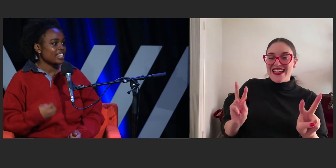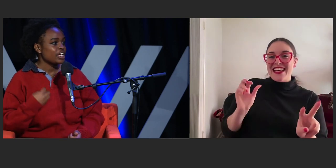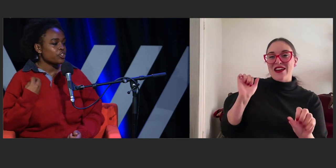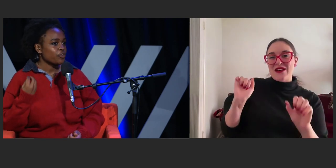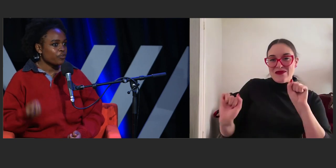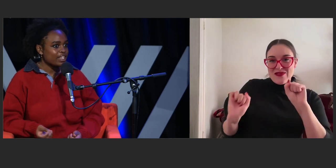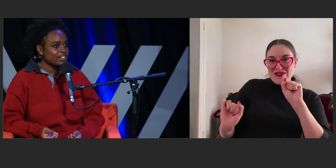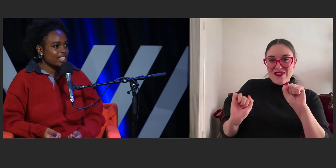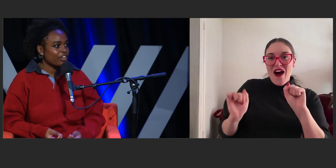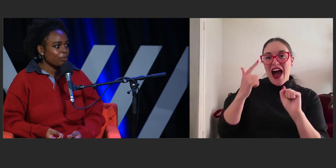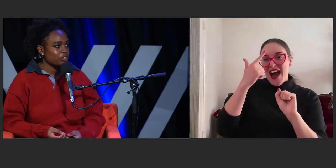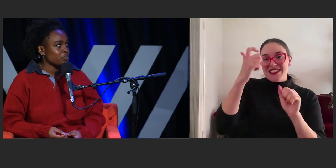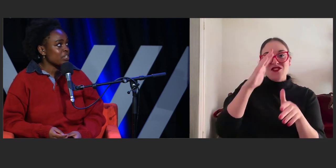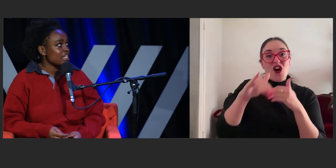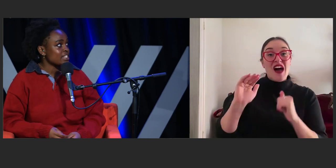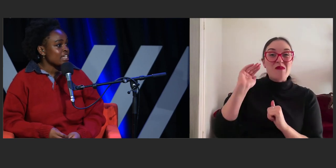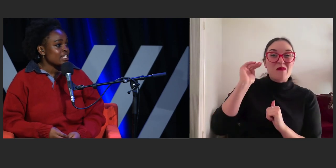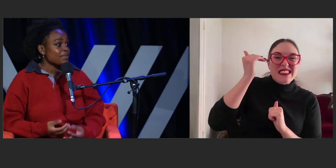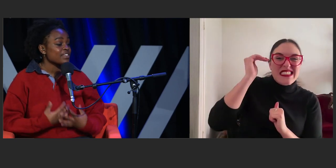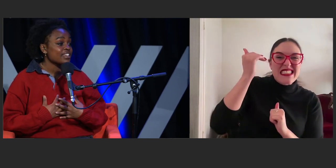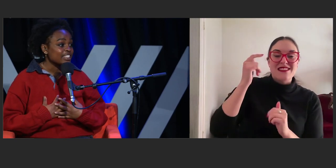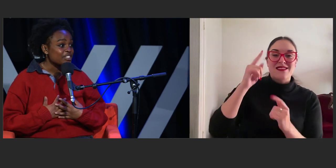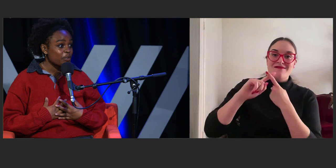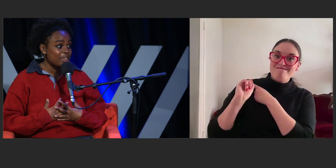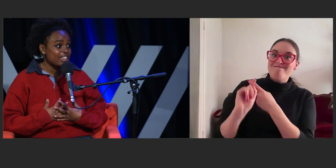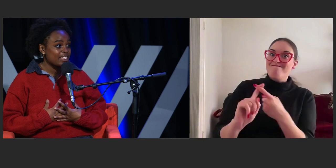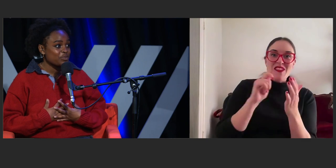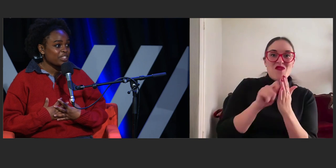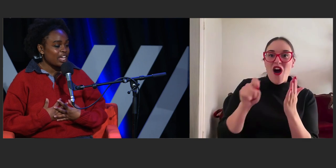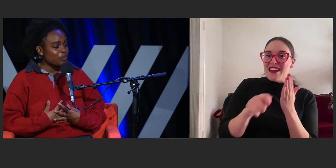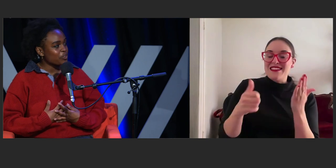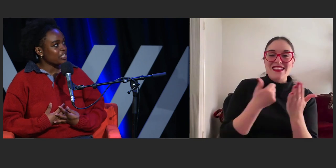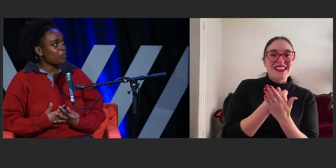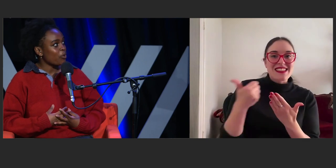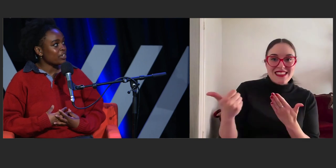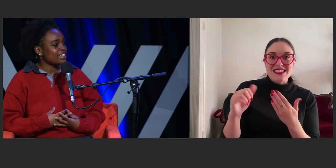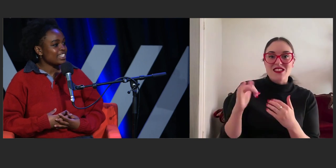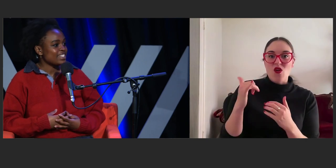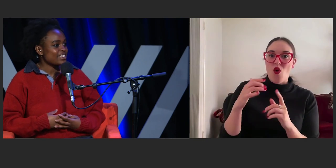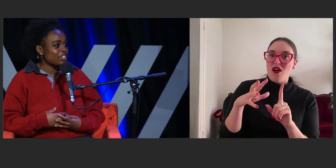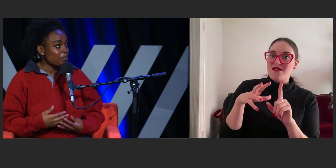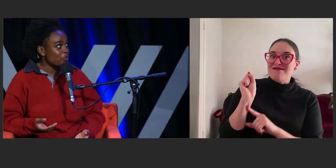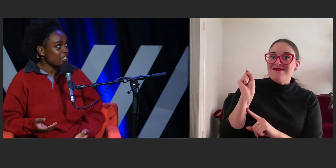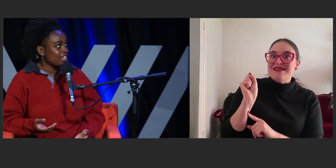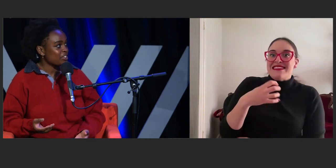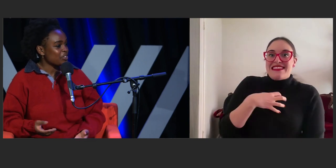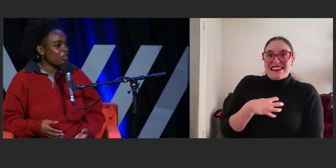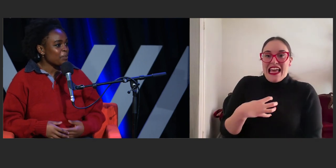and face scary opportunities, something that at least for me is really helpful and important is community.